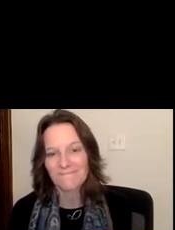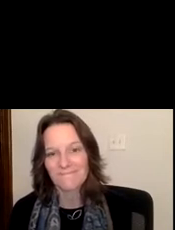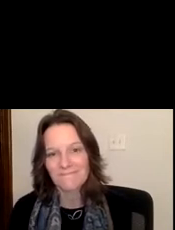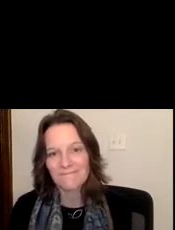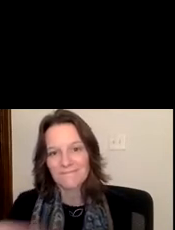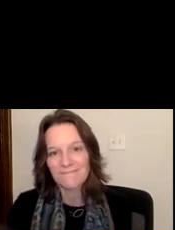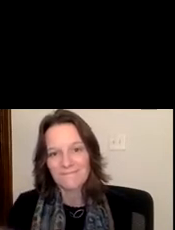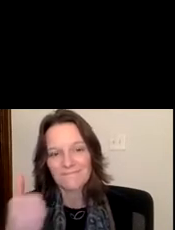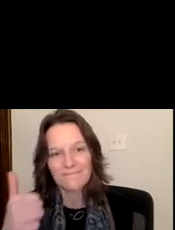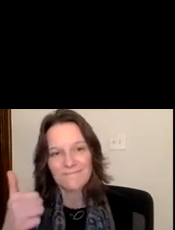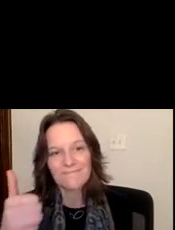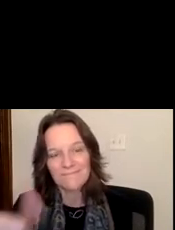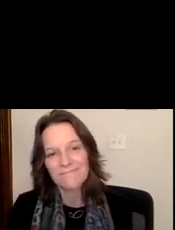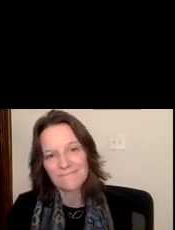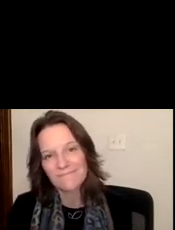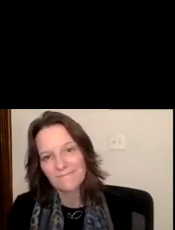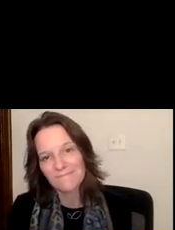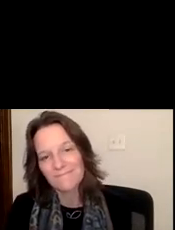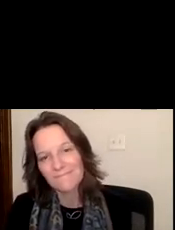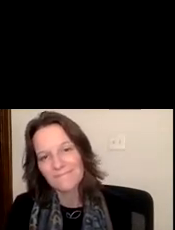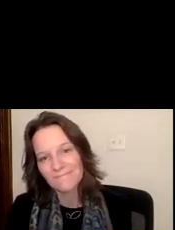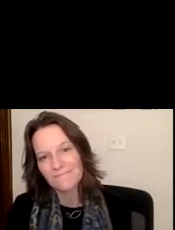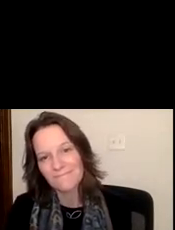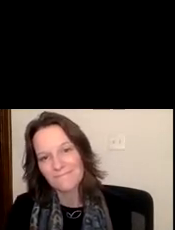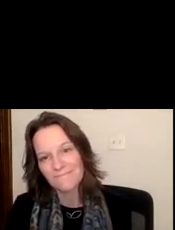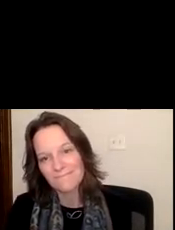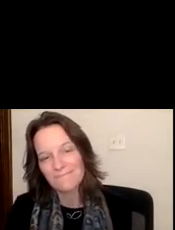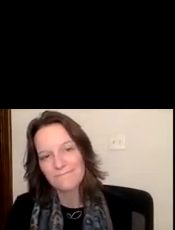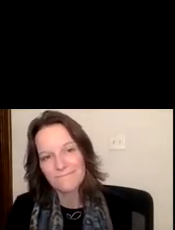or share some of your reflection, I'm going to stop recording so that we can just continue and have our own discussion.